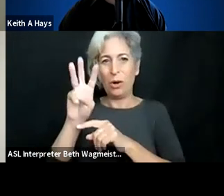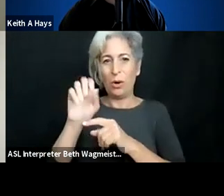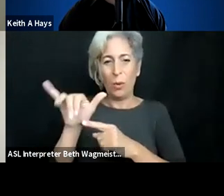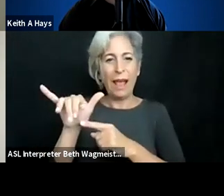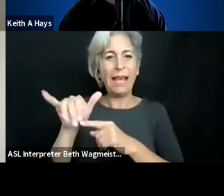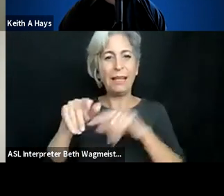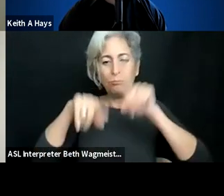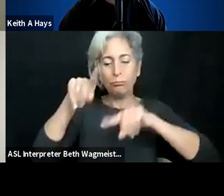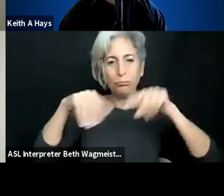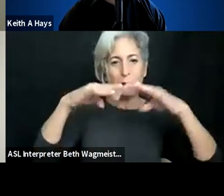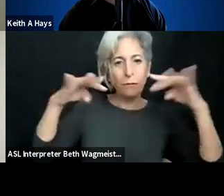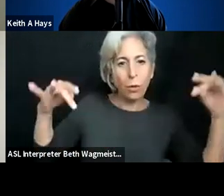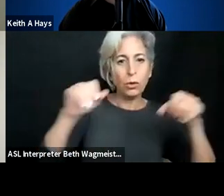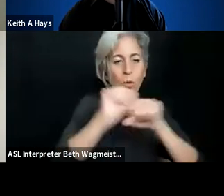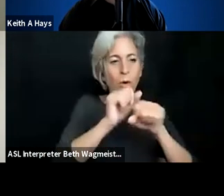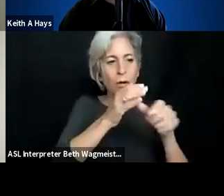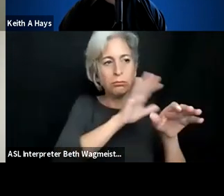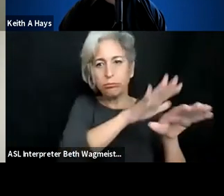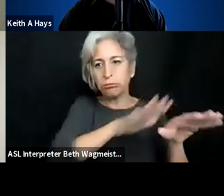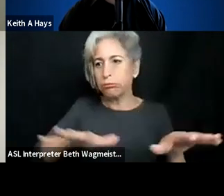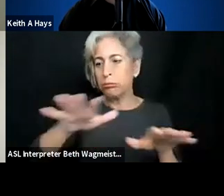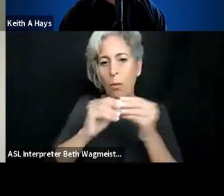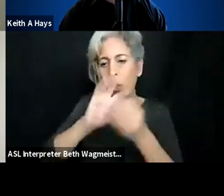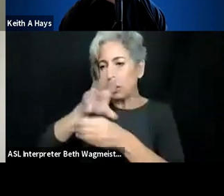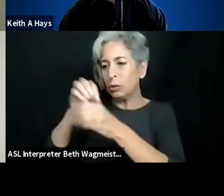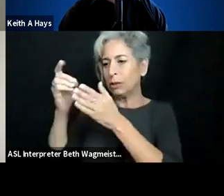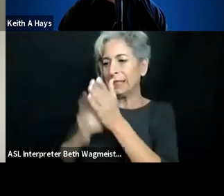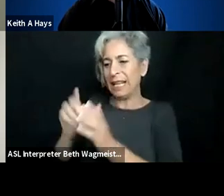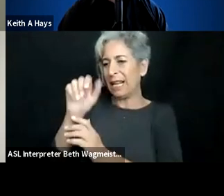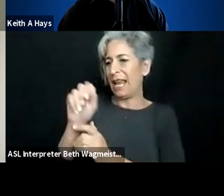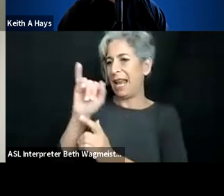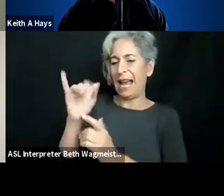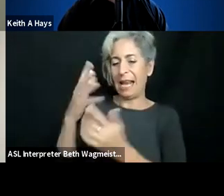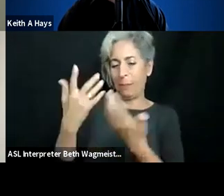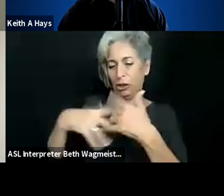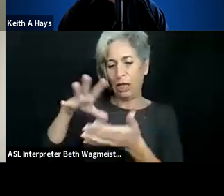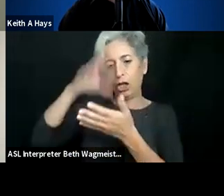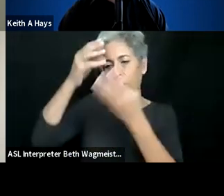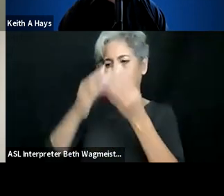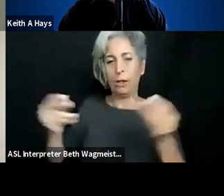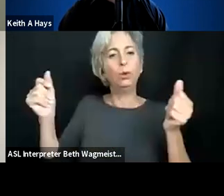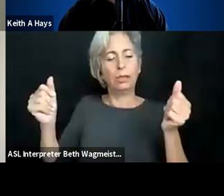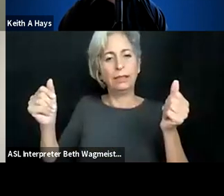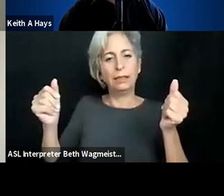start-ups in four different countries which keeps me up at night a little bit. In Norway we believe promoting a